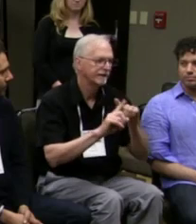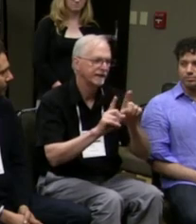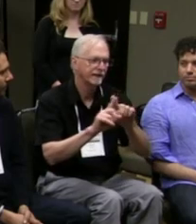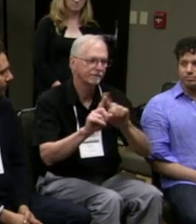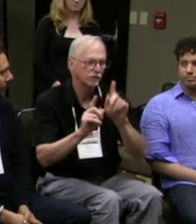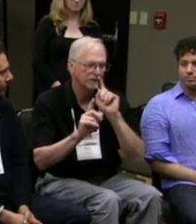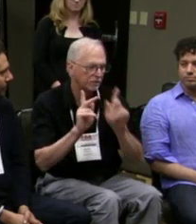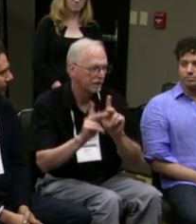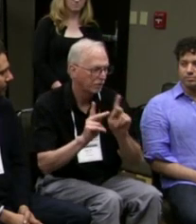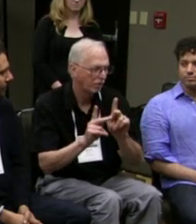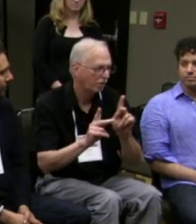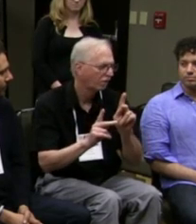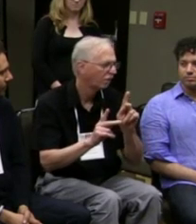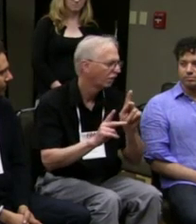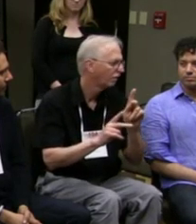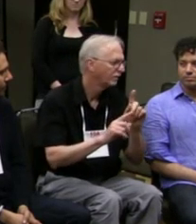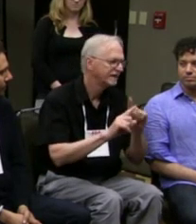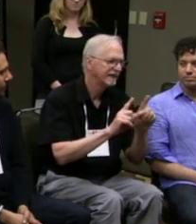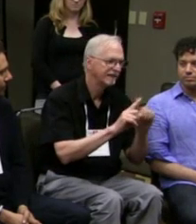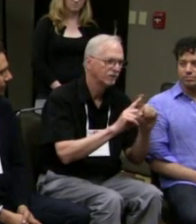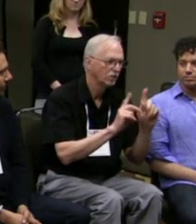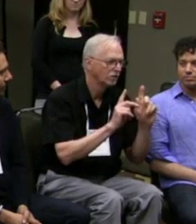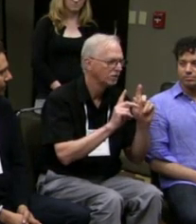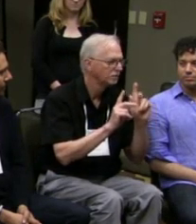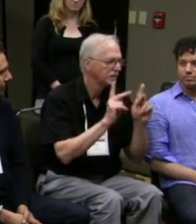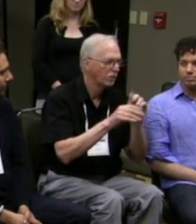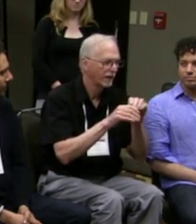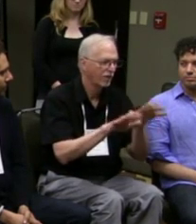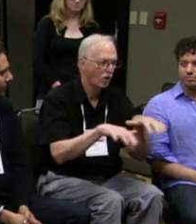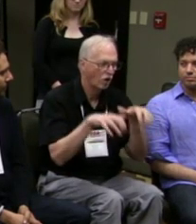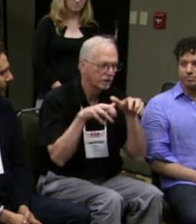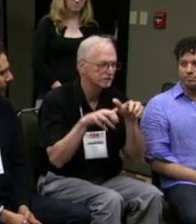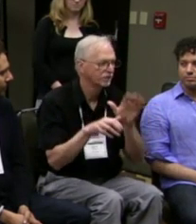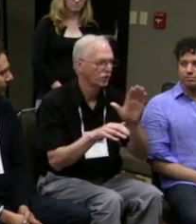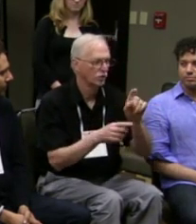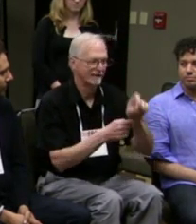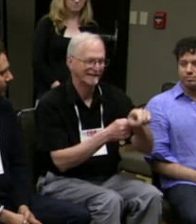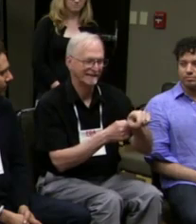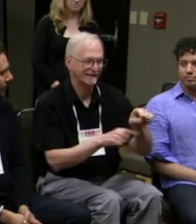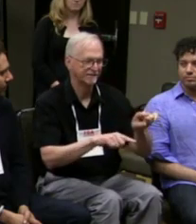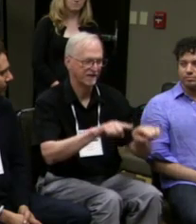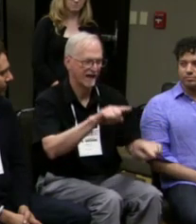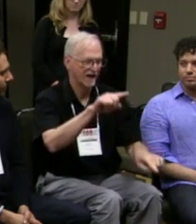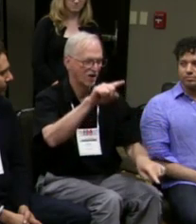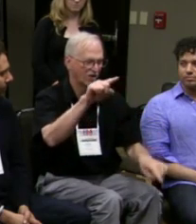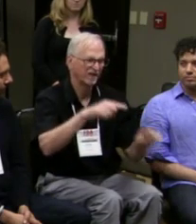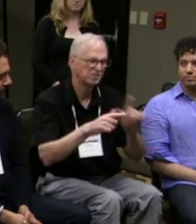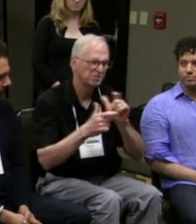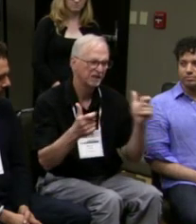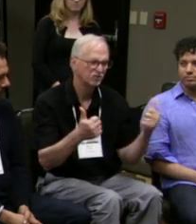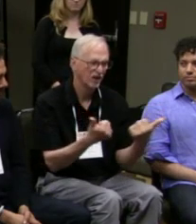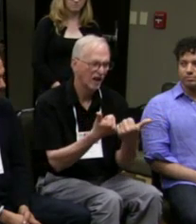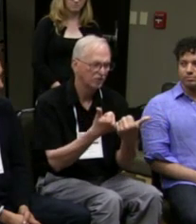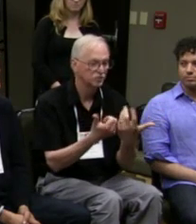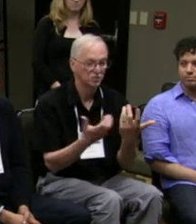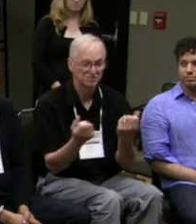but there's diversity in the deaf community, of course, and there's different audiences with different needs,